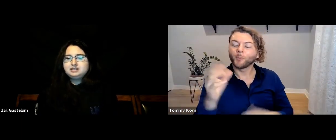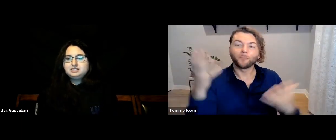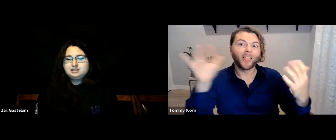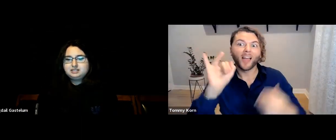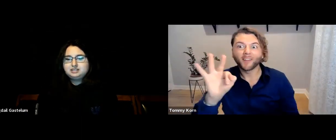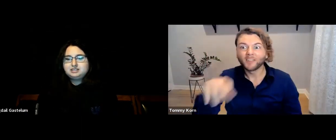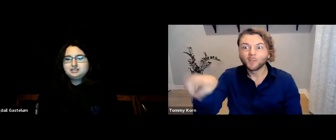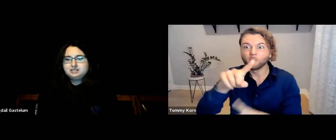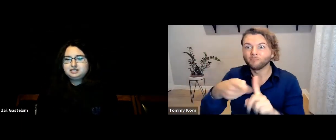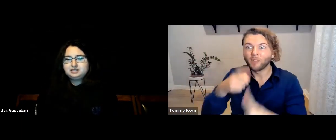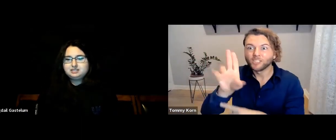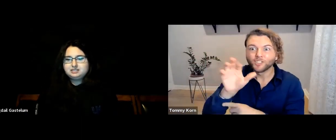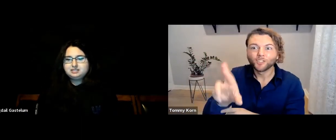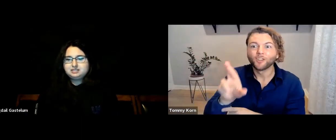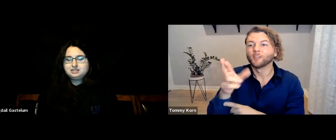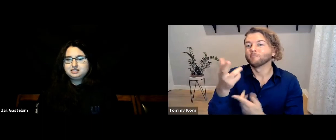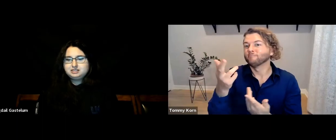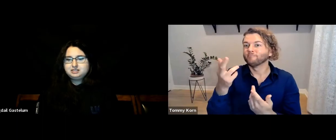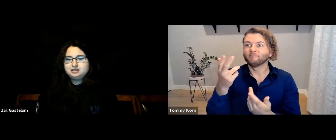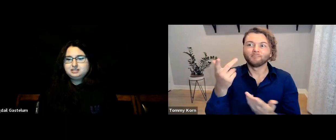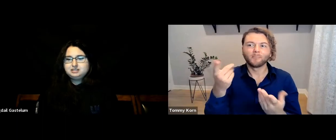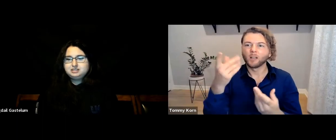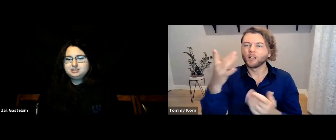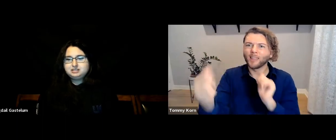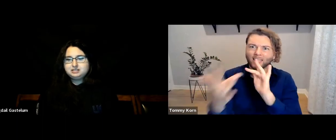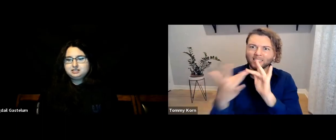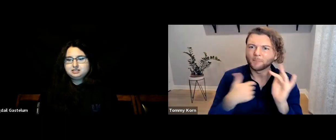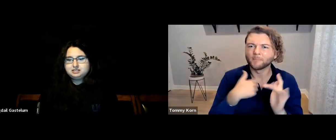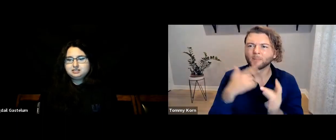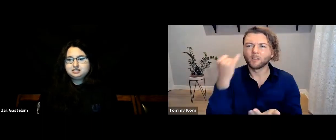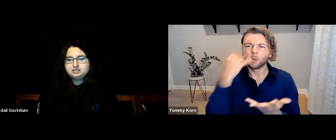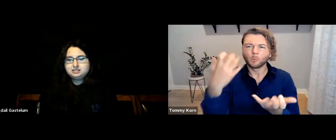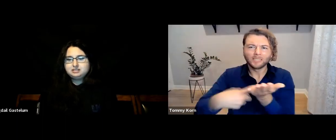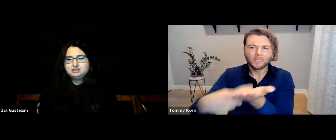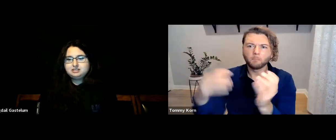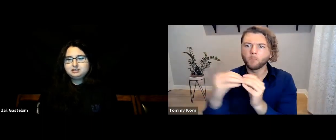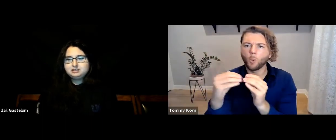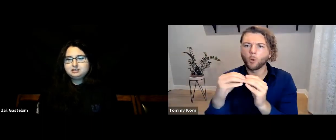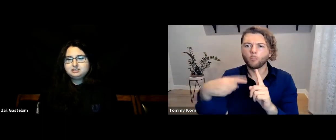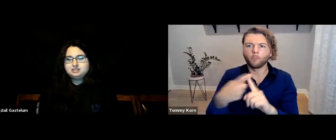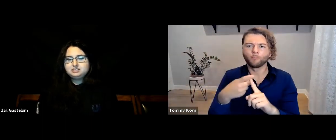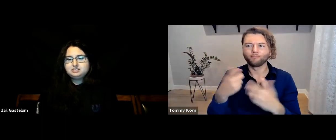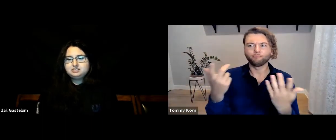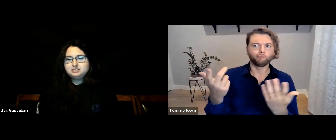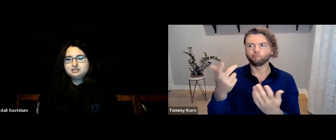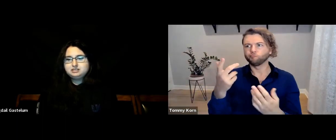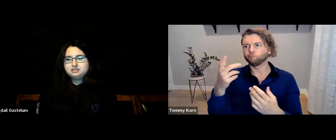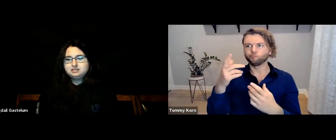So for those from UCR, feel free to contact me to discuss more